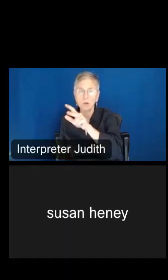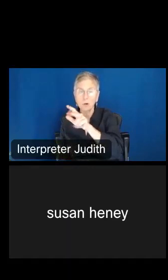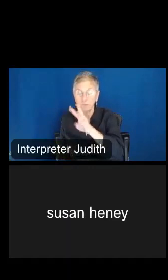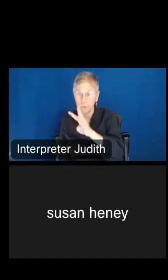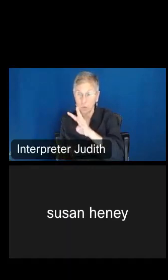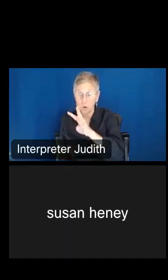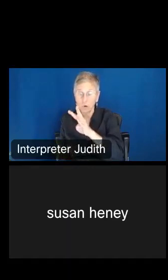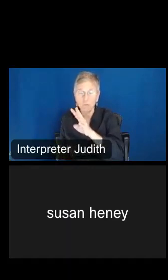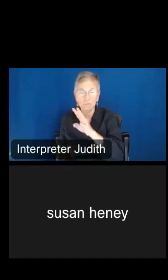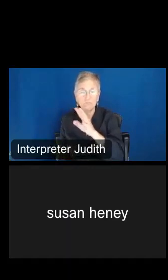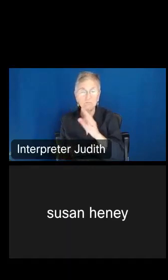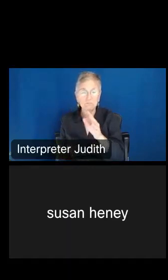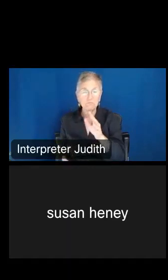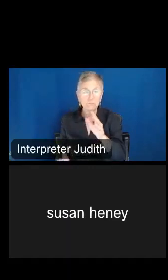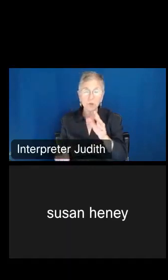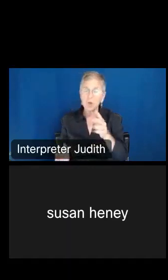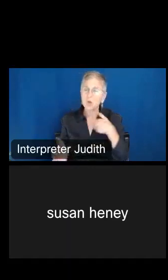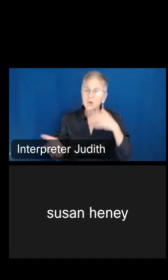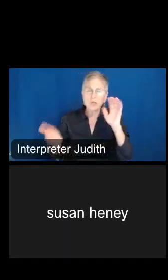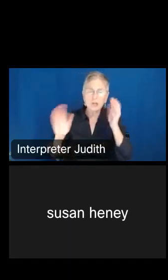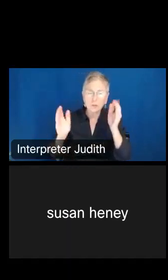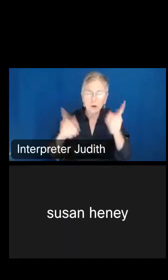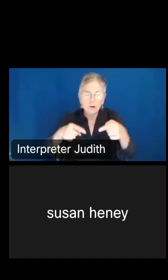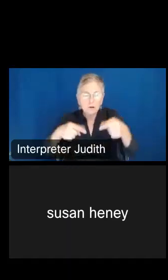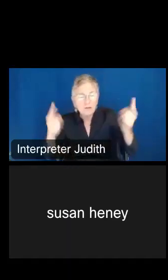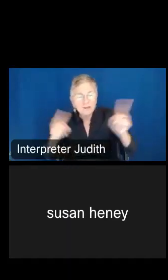different states. You can go in and use your own information, and but one thing I want